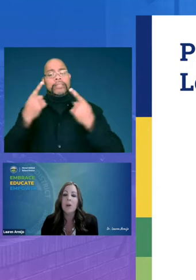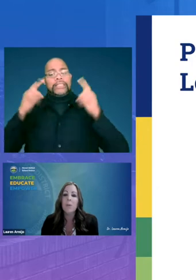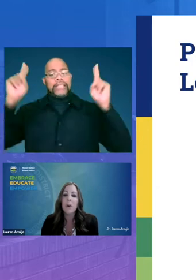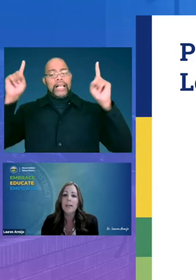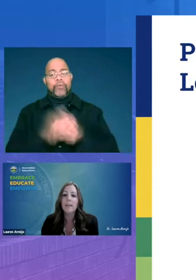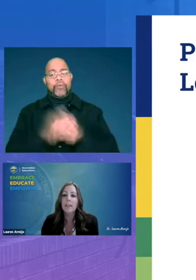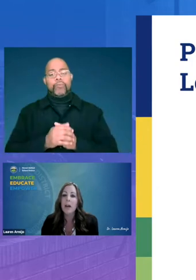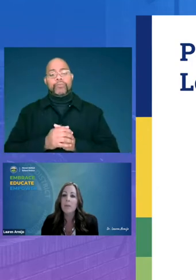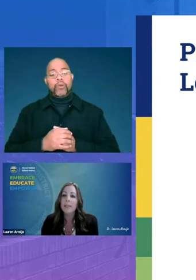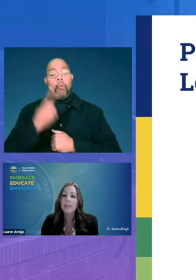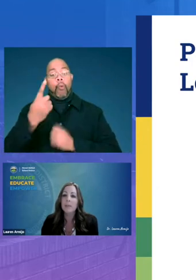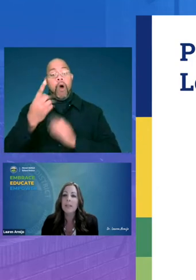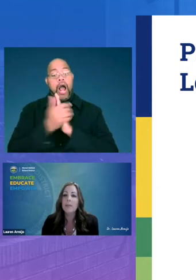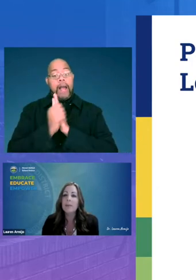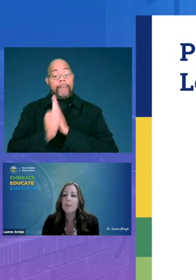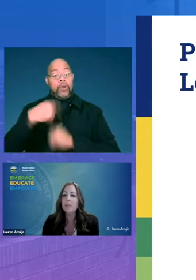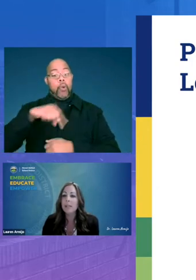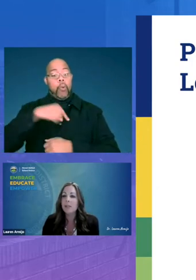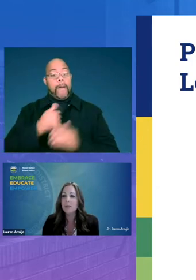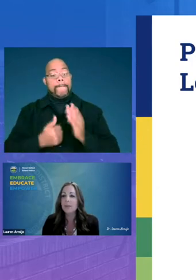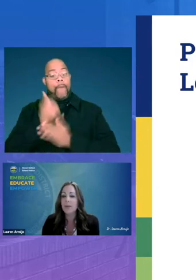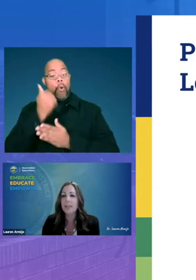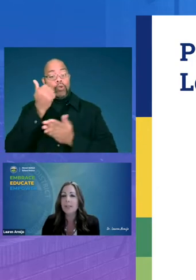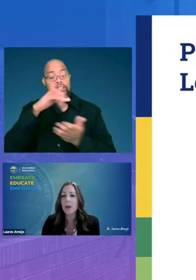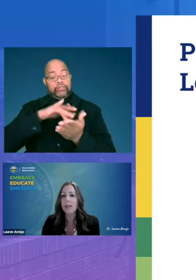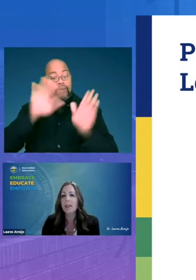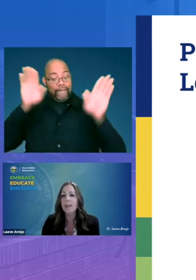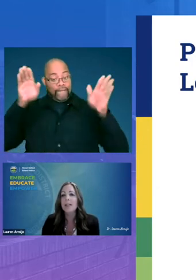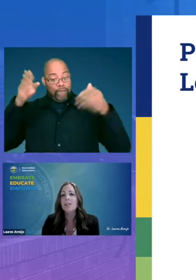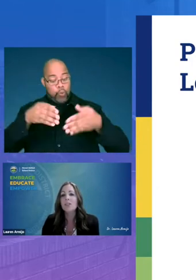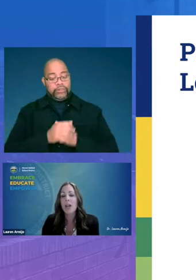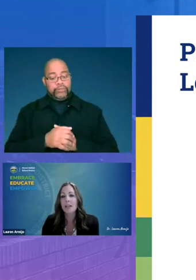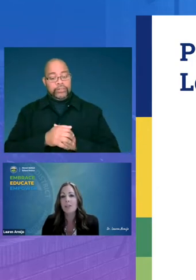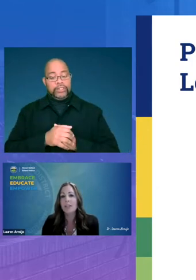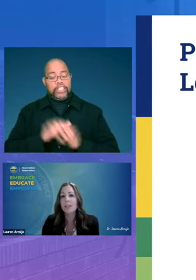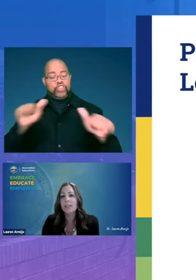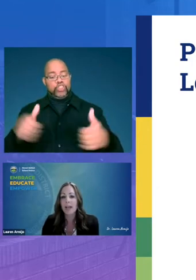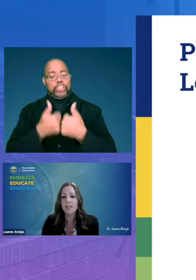one of the competencies we have been most centrally focused on is challenging the status